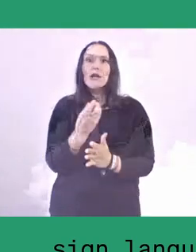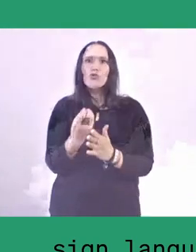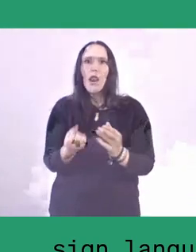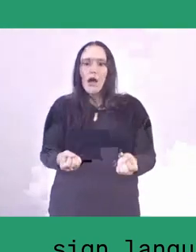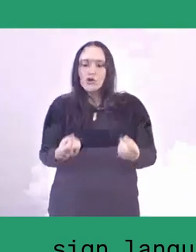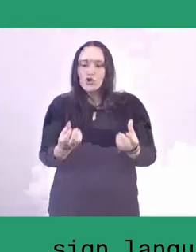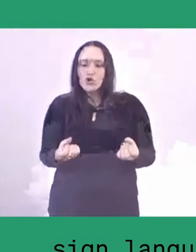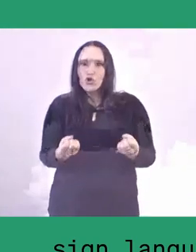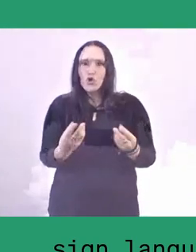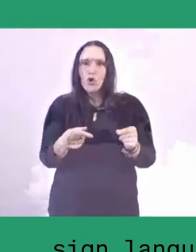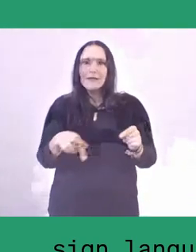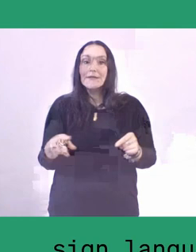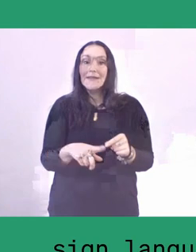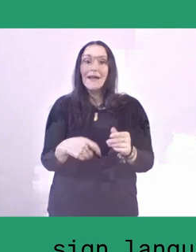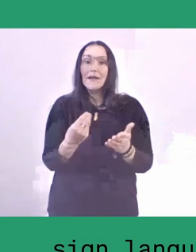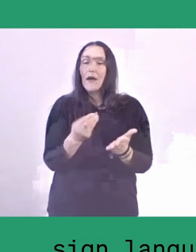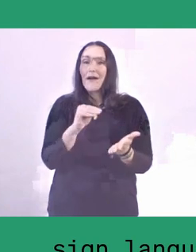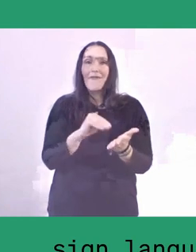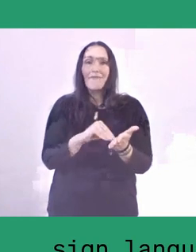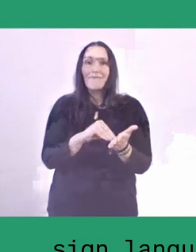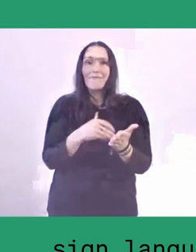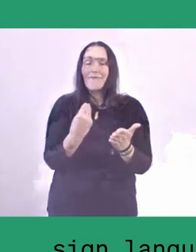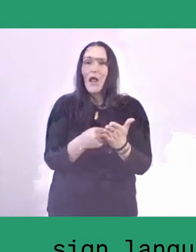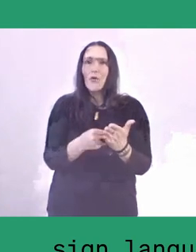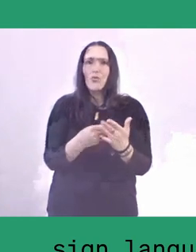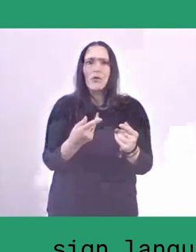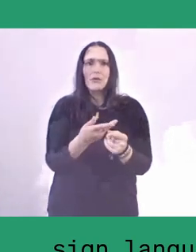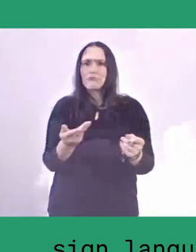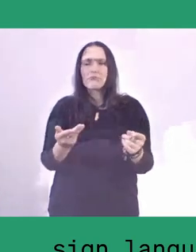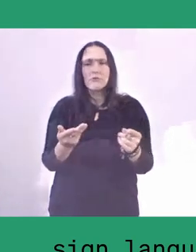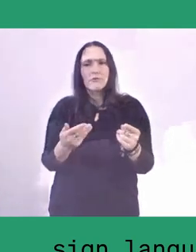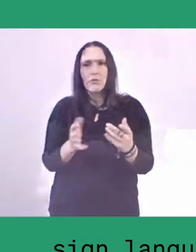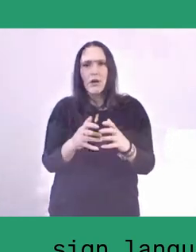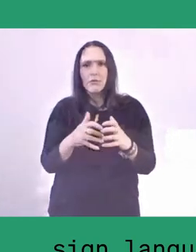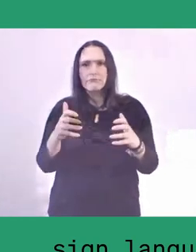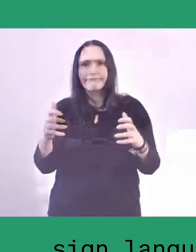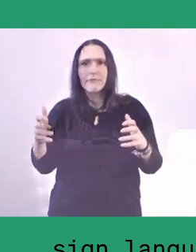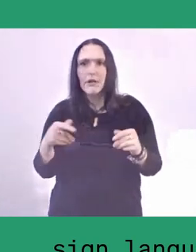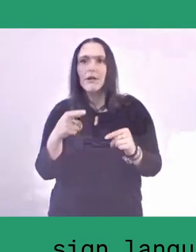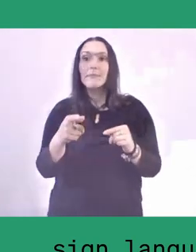without values it can be just an exploitation, because if you are speaking about government's policy,